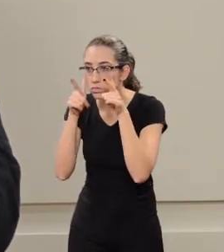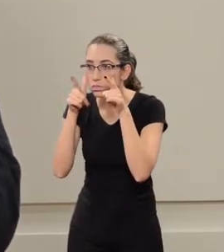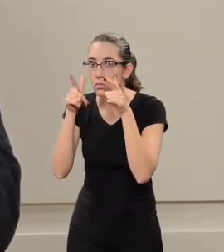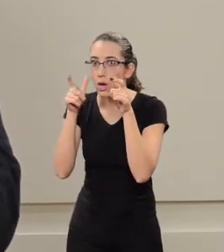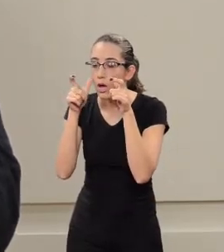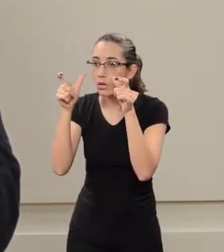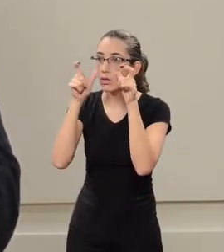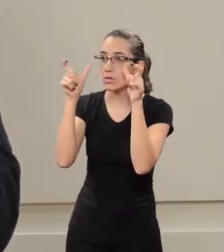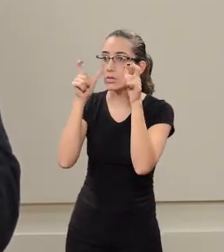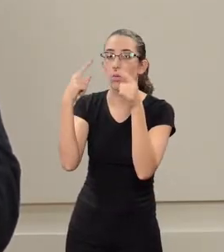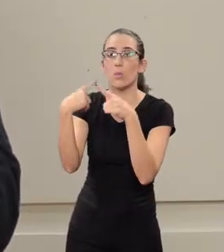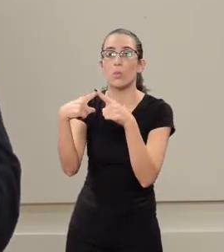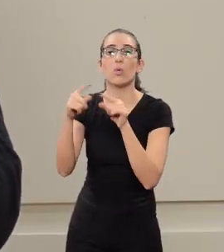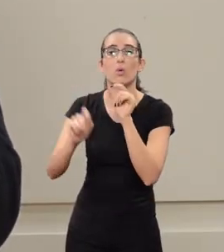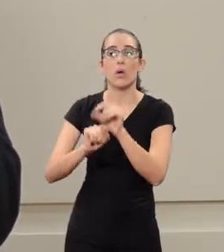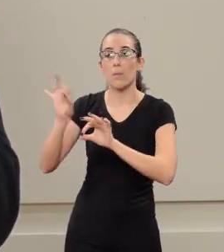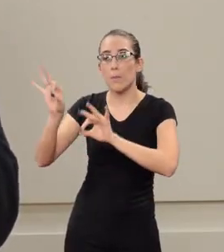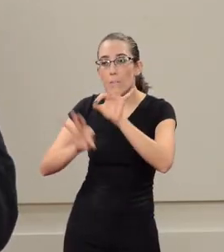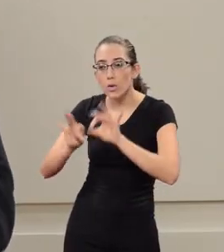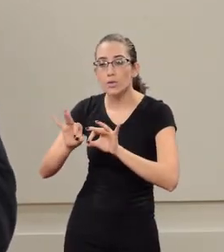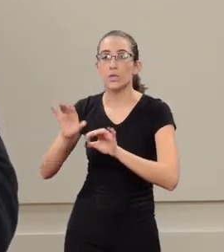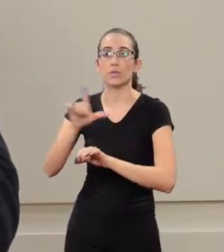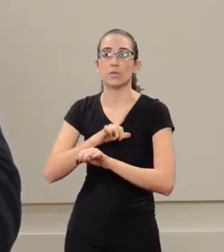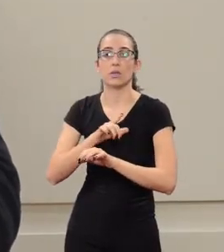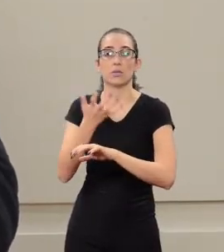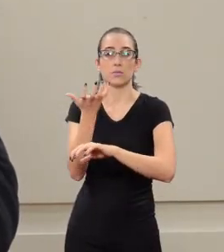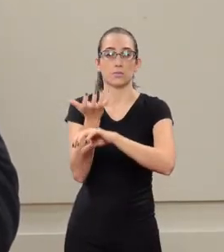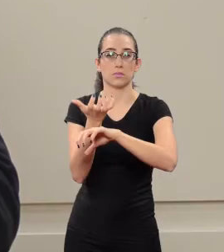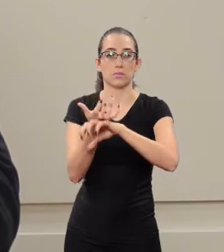The project is interdisciplinary.